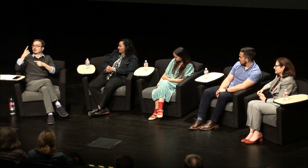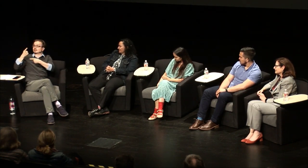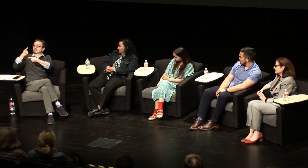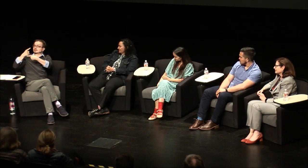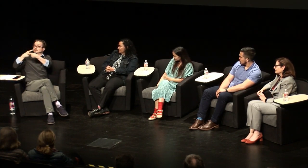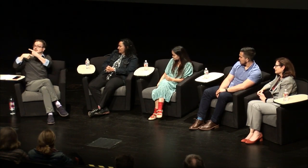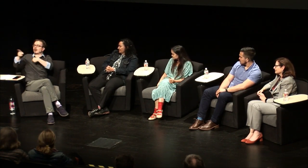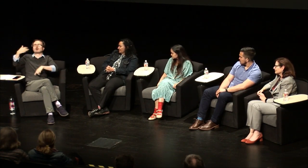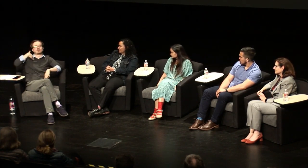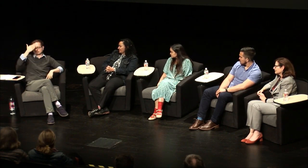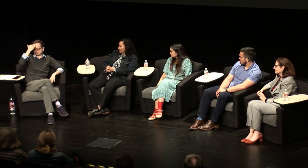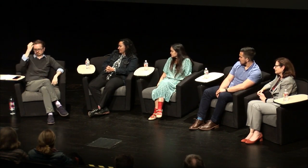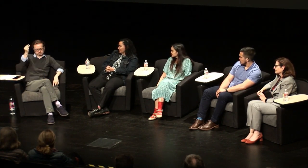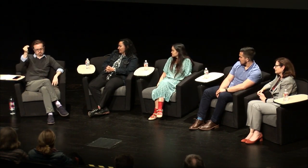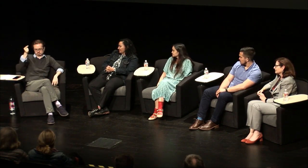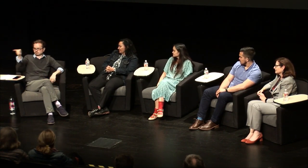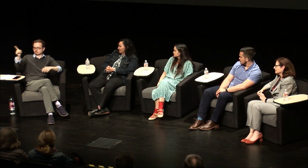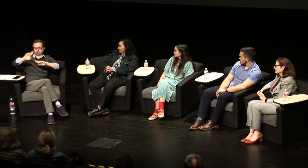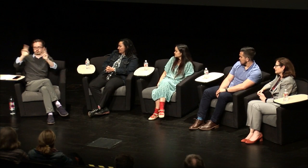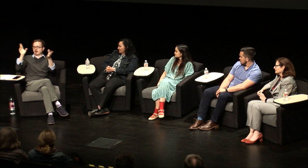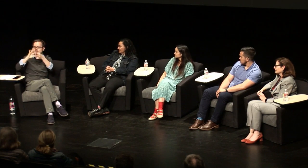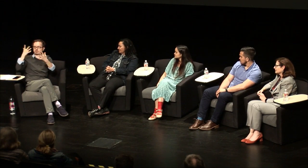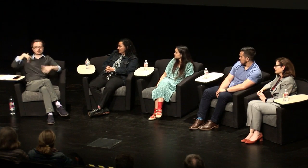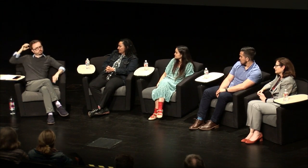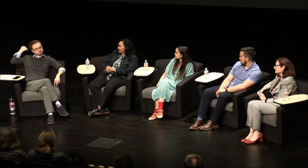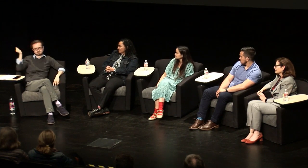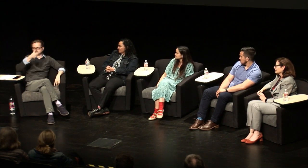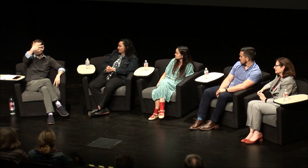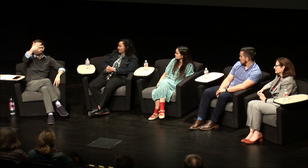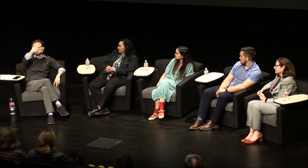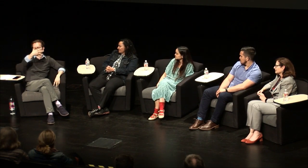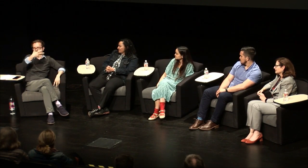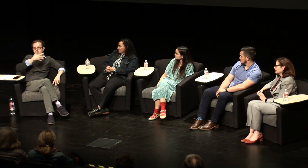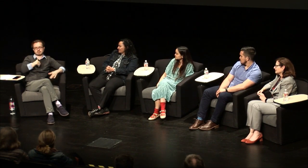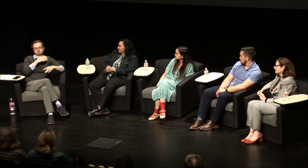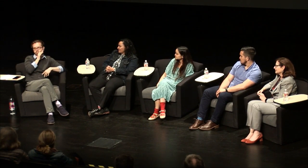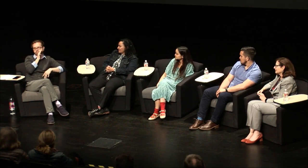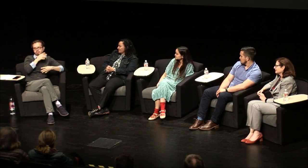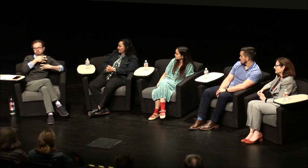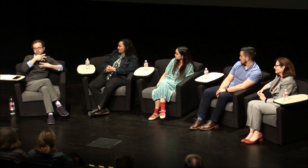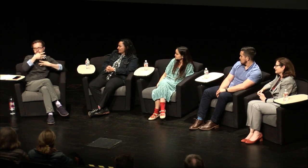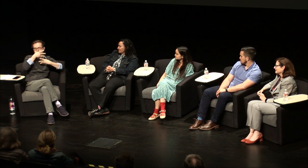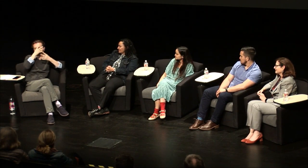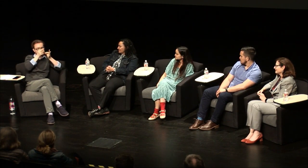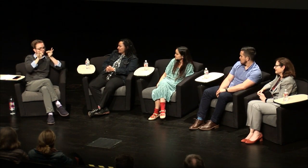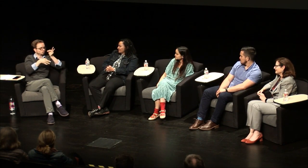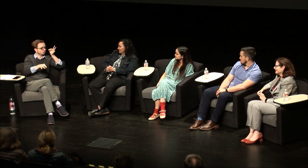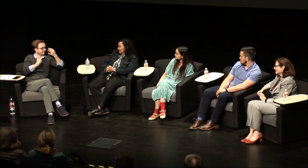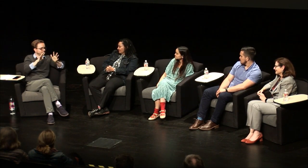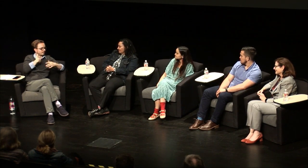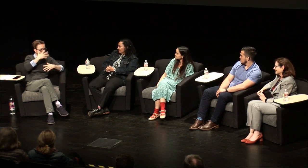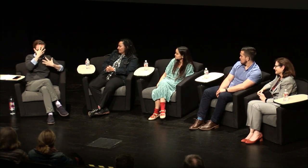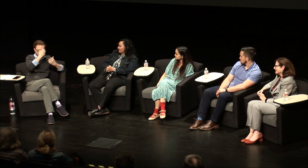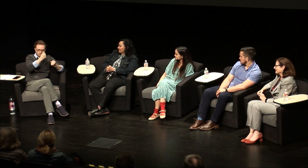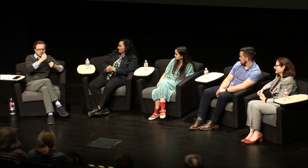like you know when I would interpret that I would see the first word and I'm like here we go I know where we're going with this and I would just be able to go